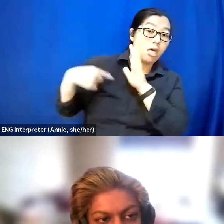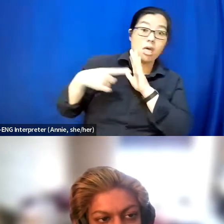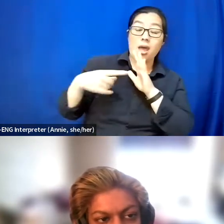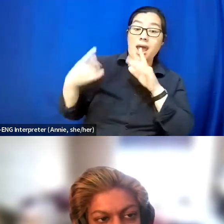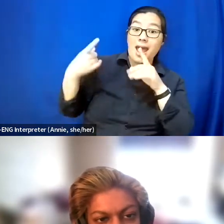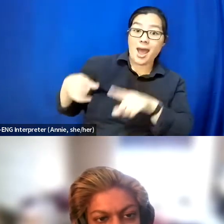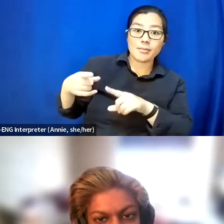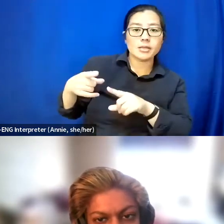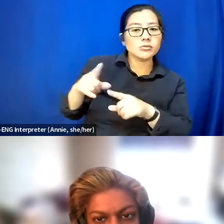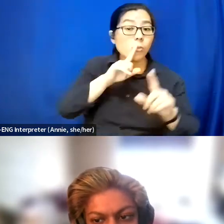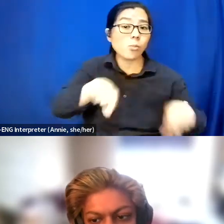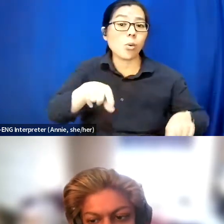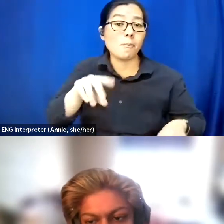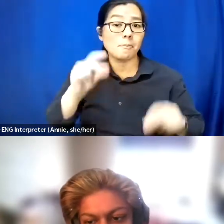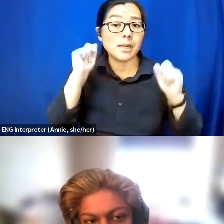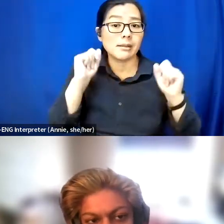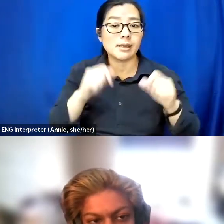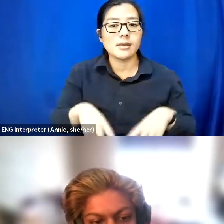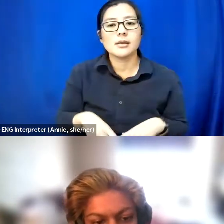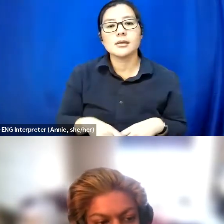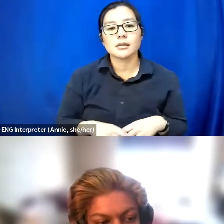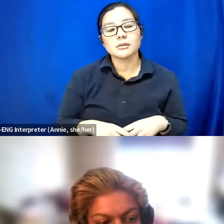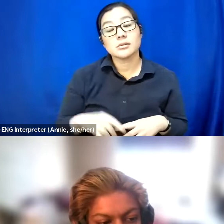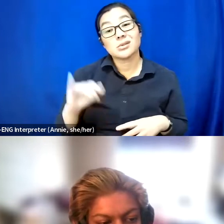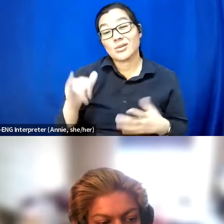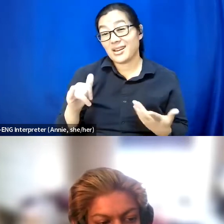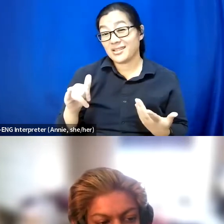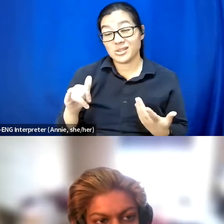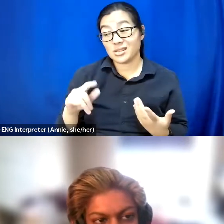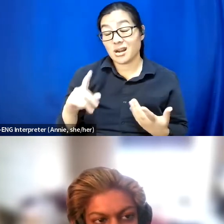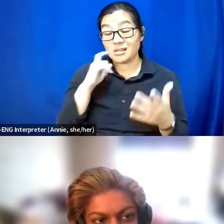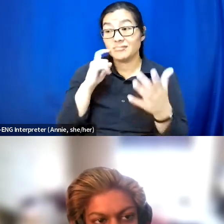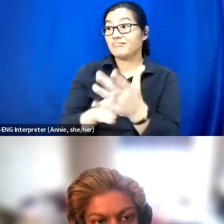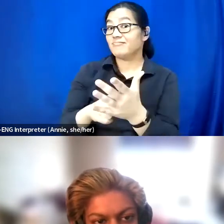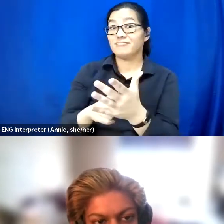And just constantly yeah calling out inspiration porno as when I see it as well,